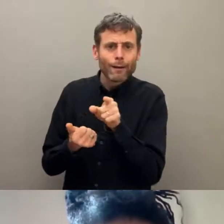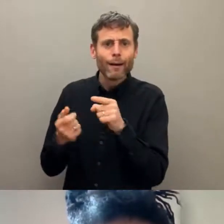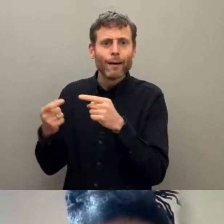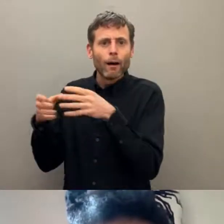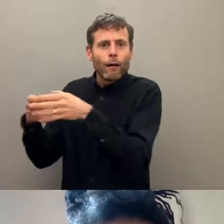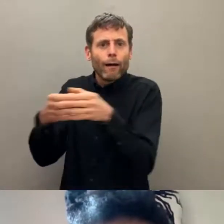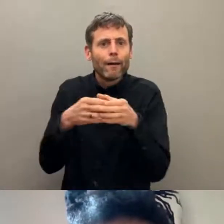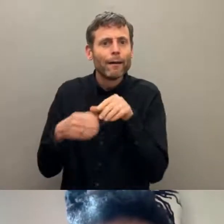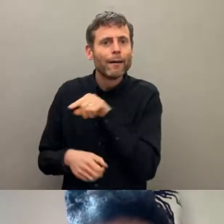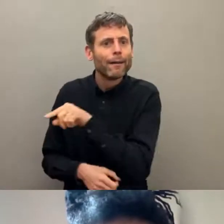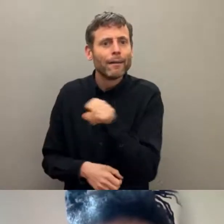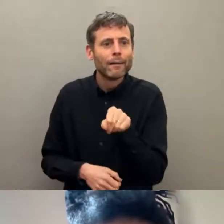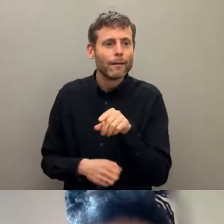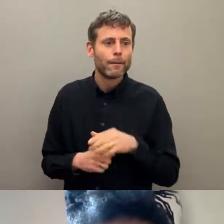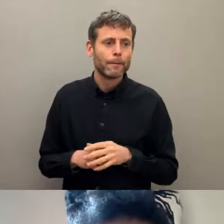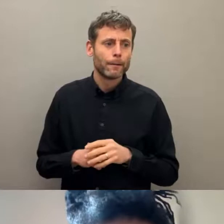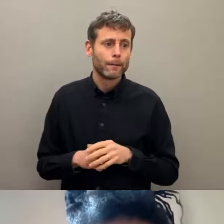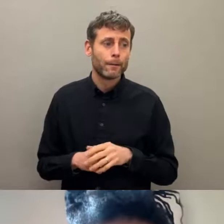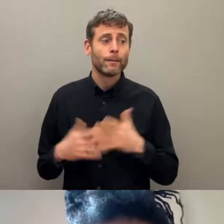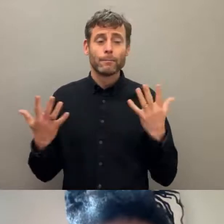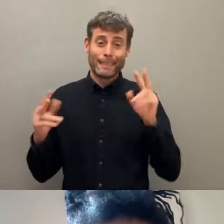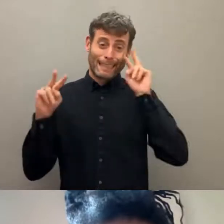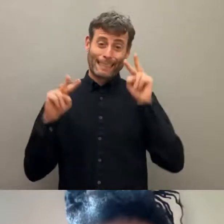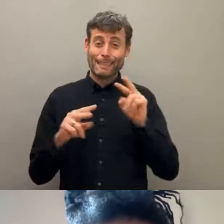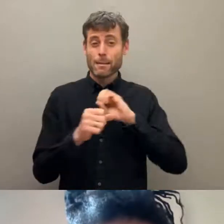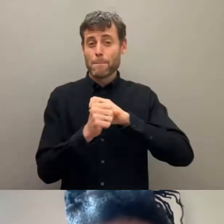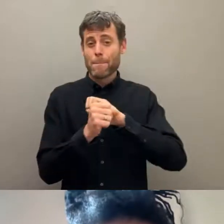population with -- indigenous -- and